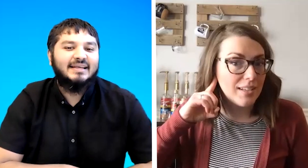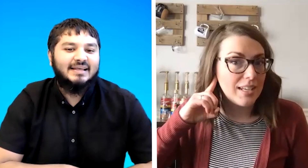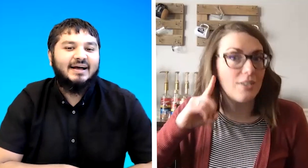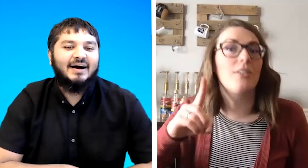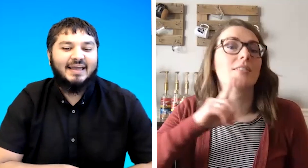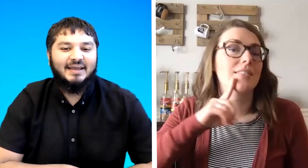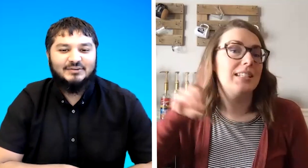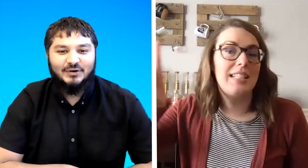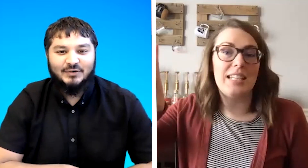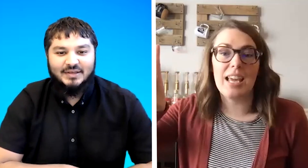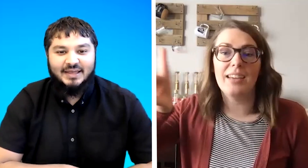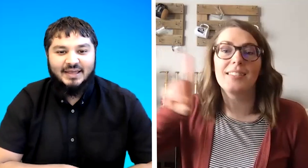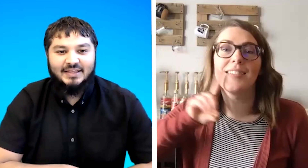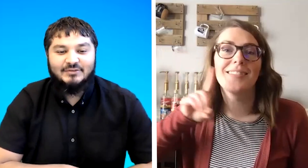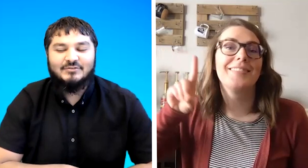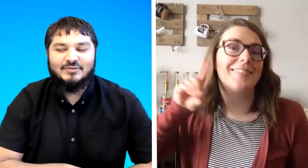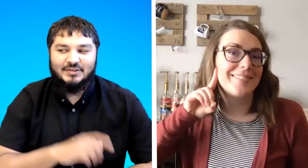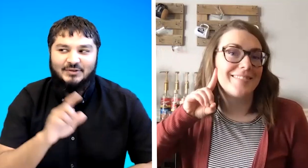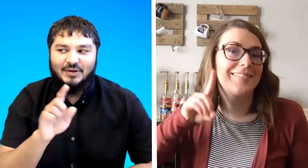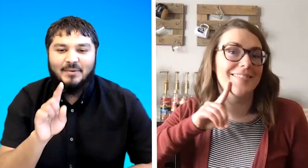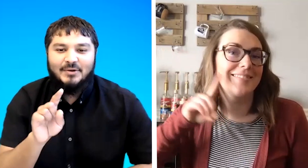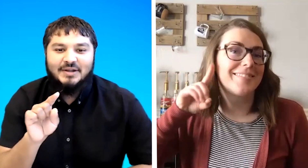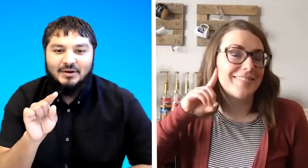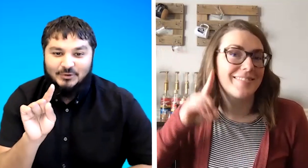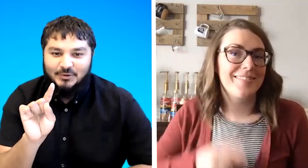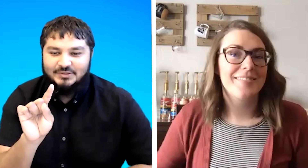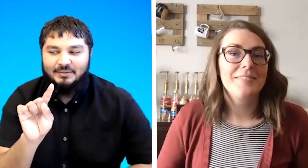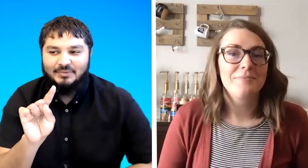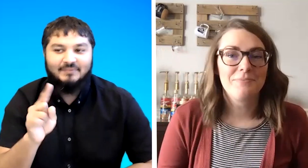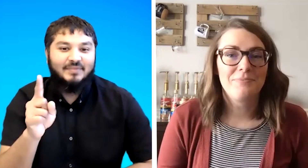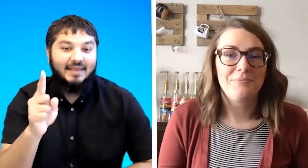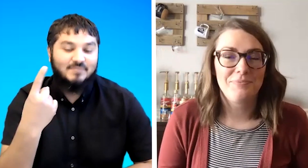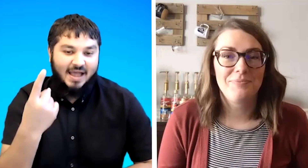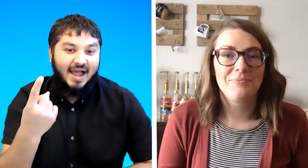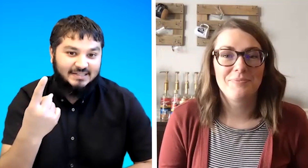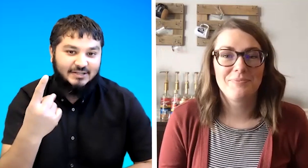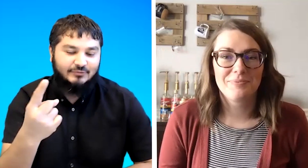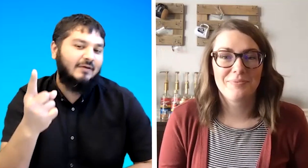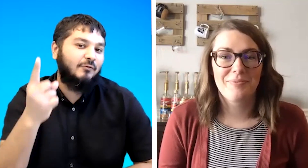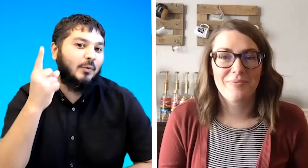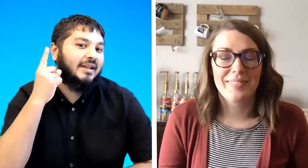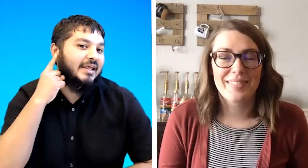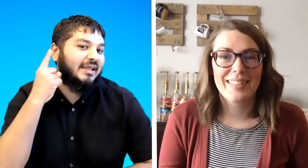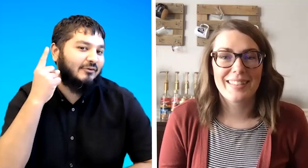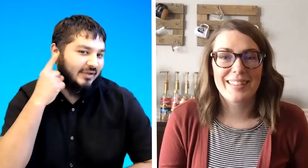ear okay so so i'm going to now show you something i teach for number one hearing